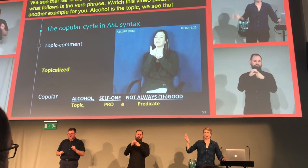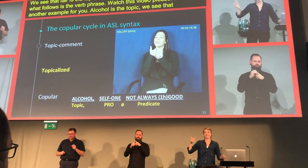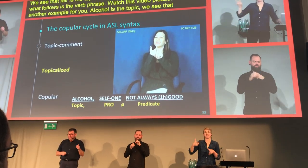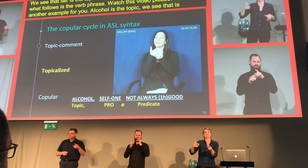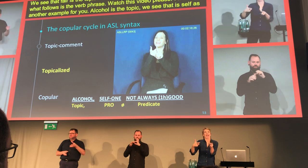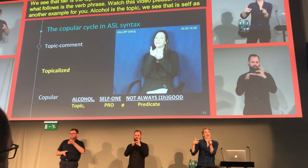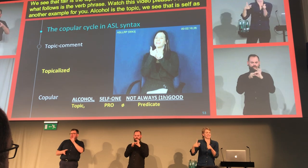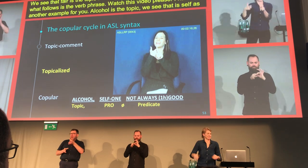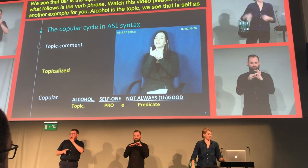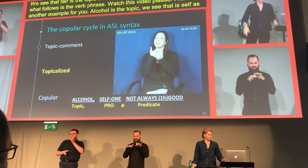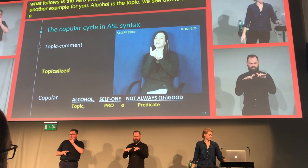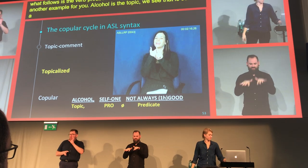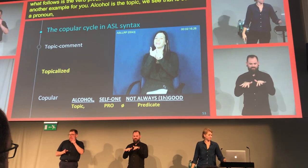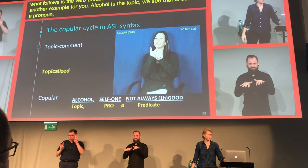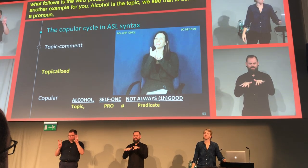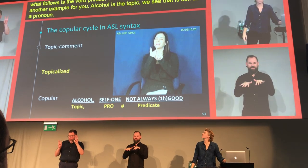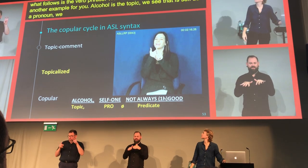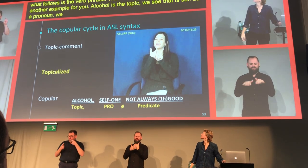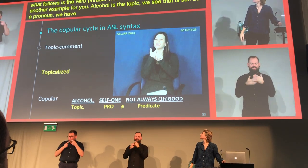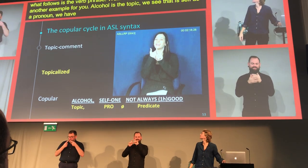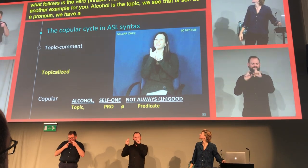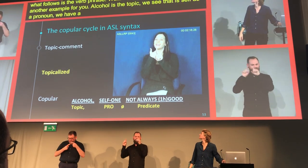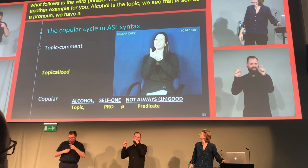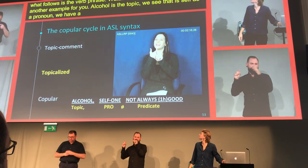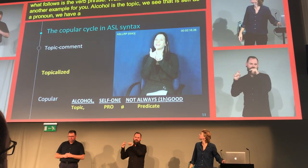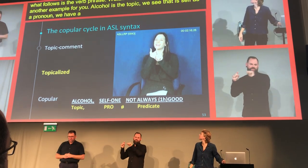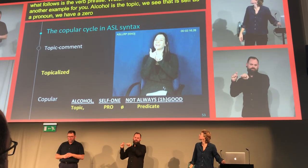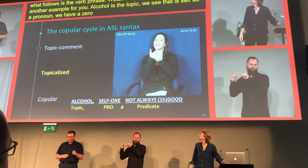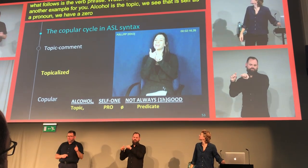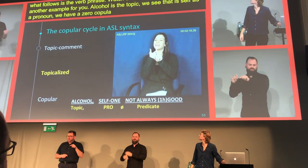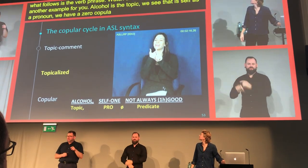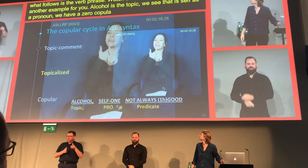and we have a zero copula and then the predicate. I warn you this one is signed rather quickly.